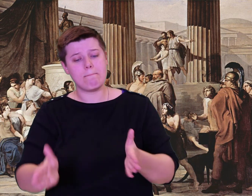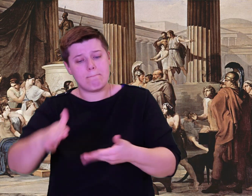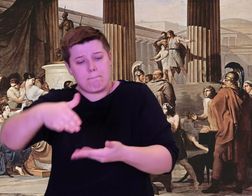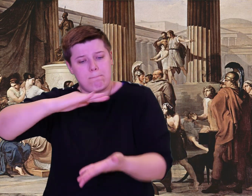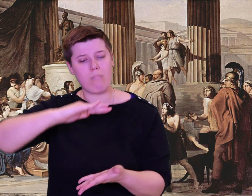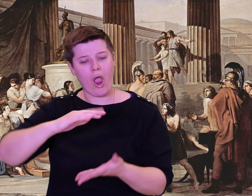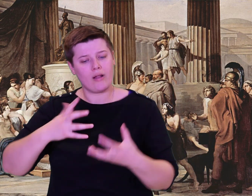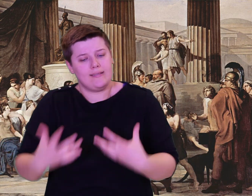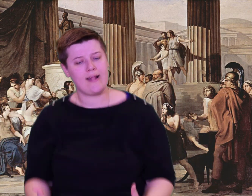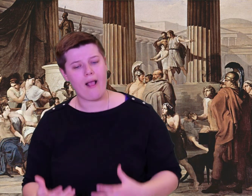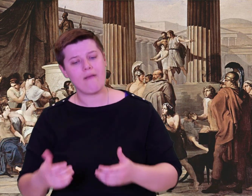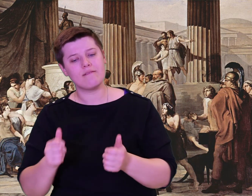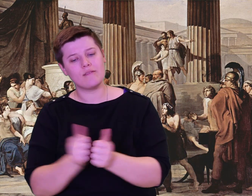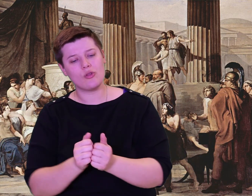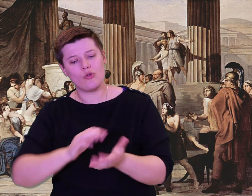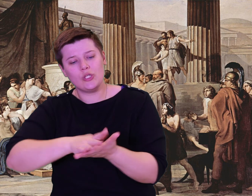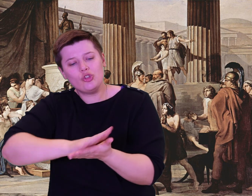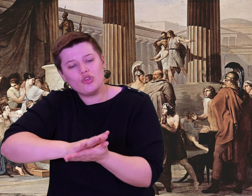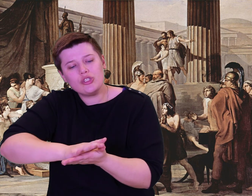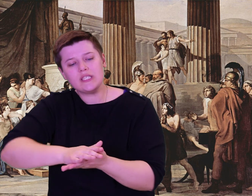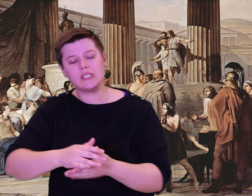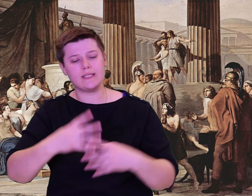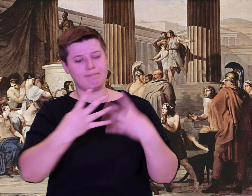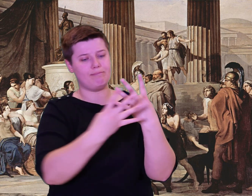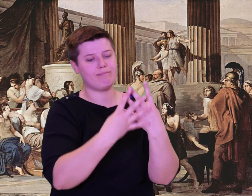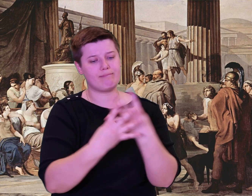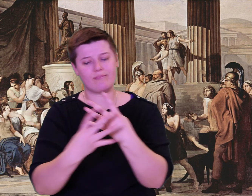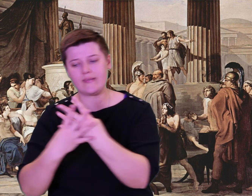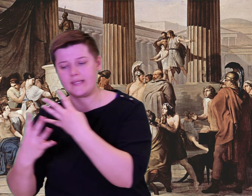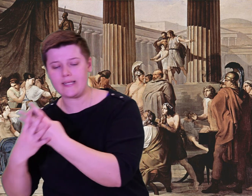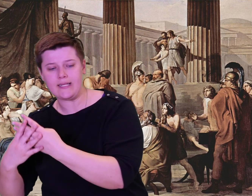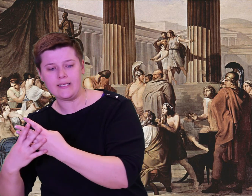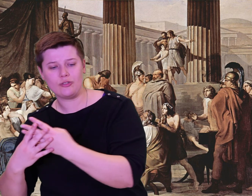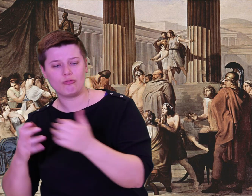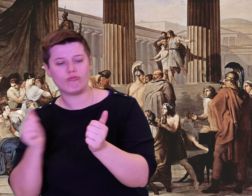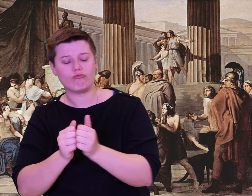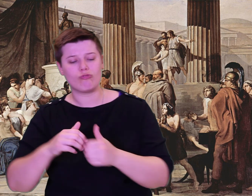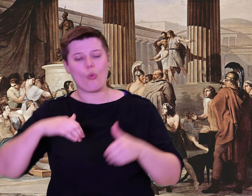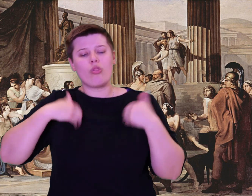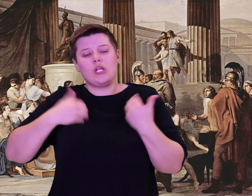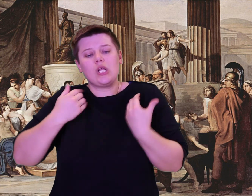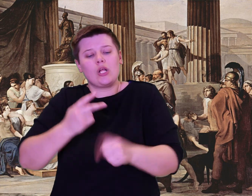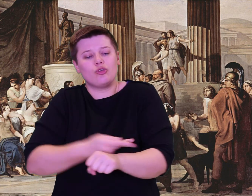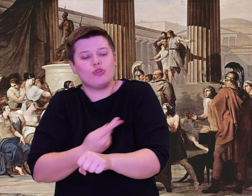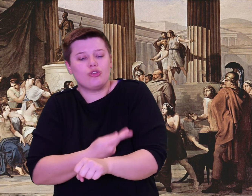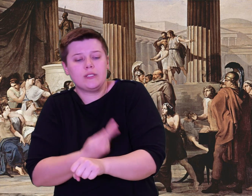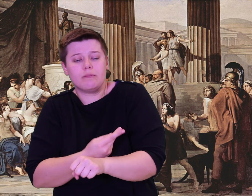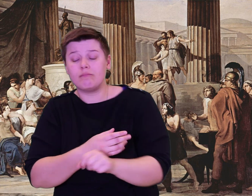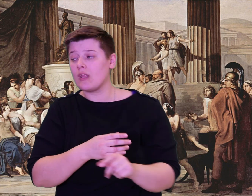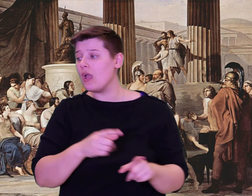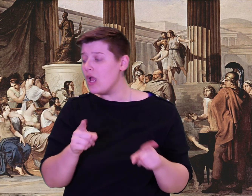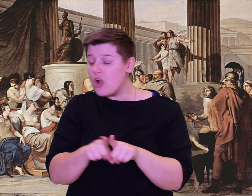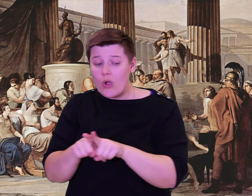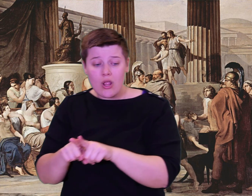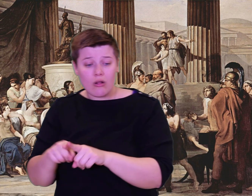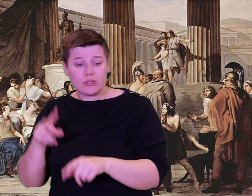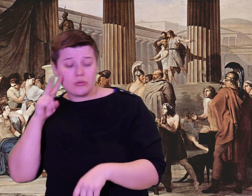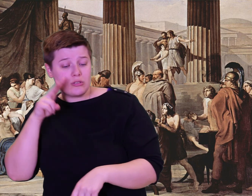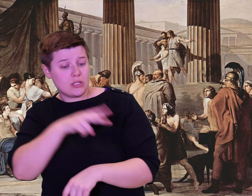up with it and packed provisions in a bag-- my heart suspected that I might meet a man of courage, wild and lacking